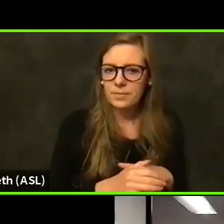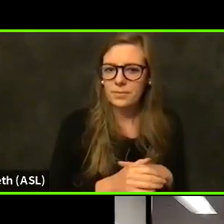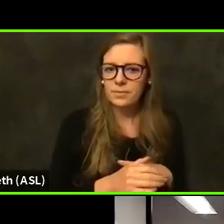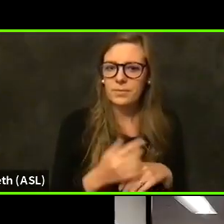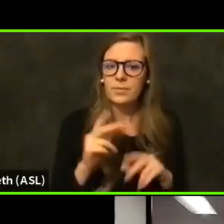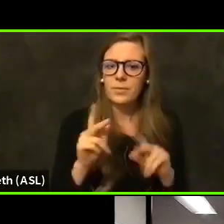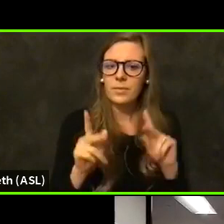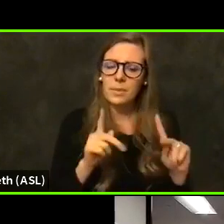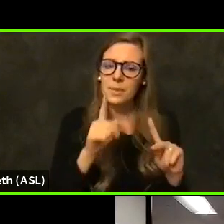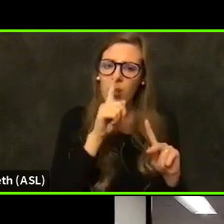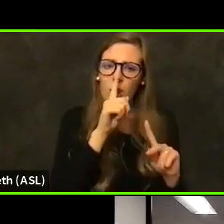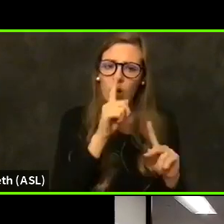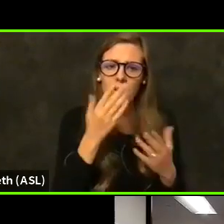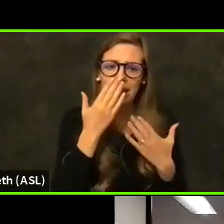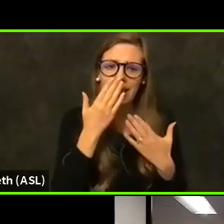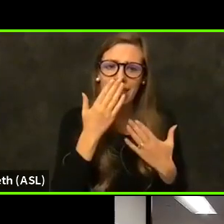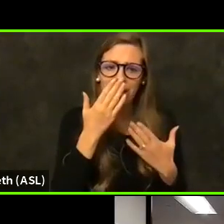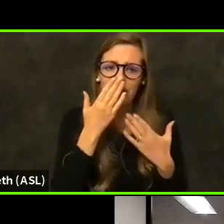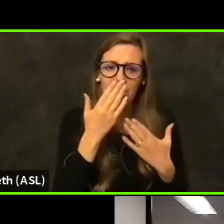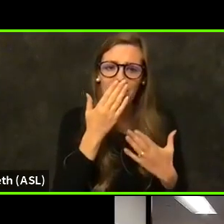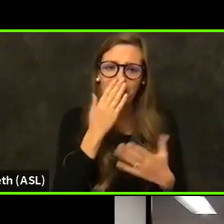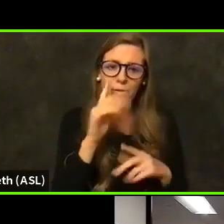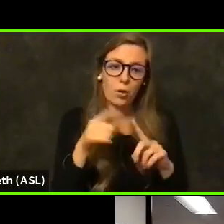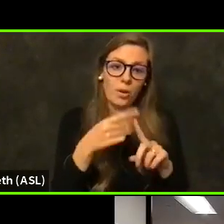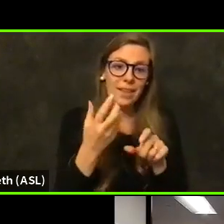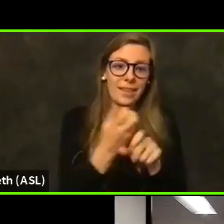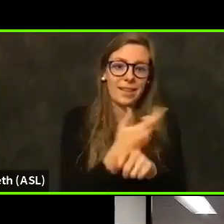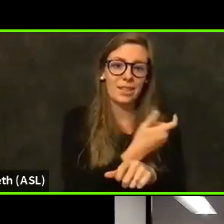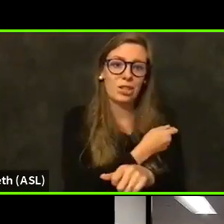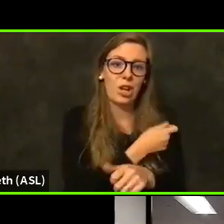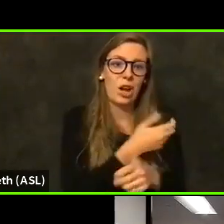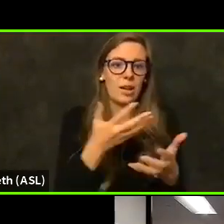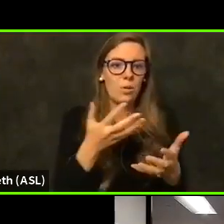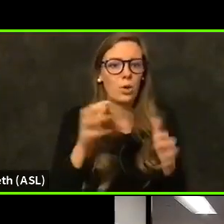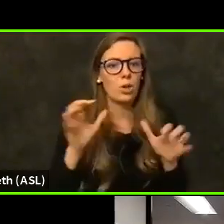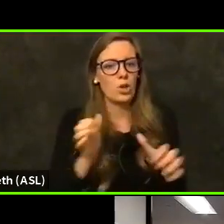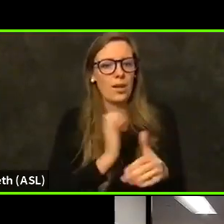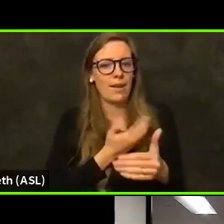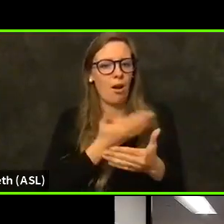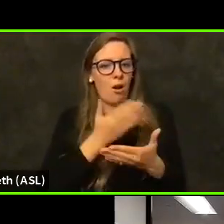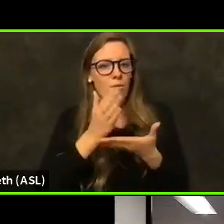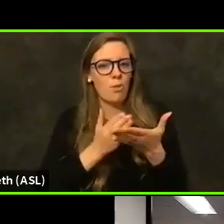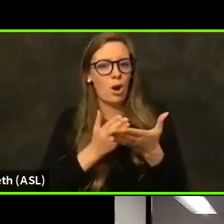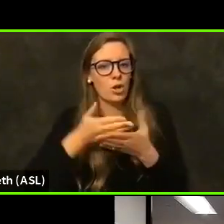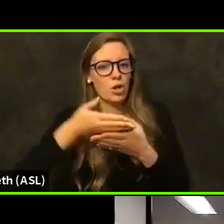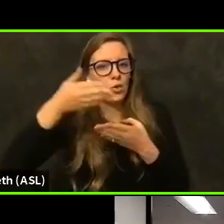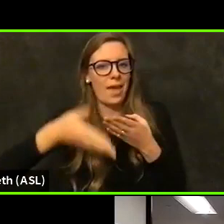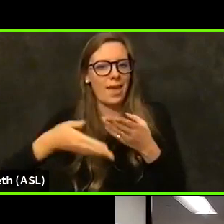And our part in helping to end this pandemic is, you know, we're actively working to